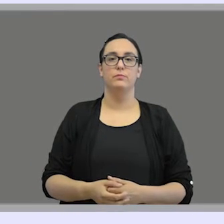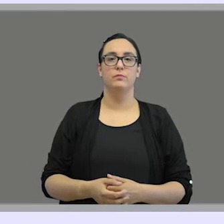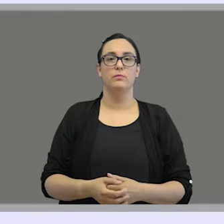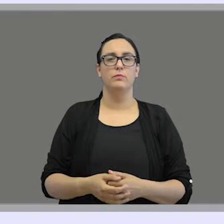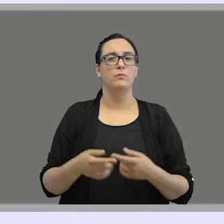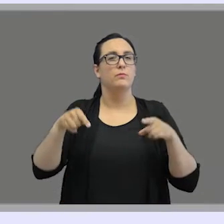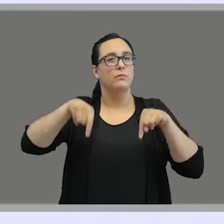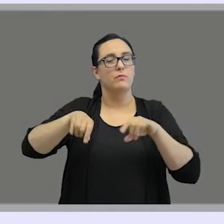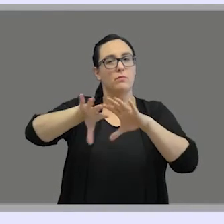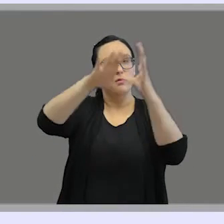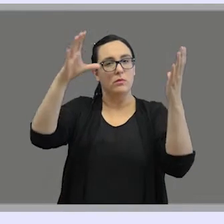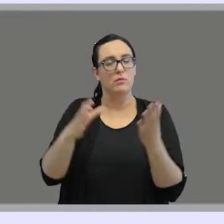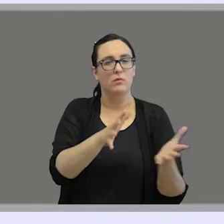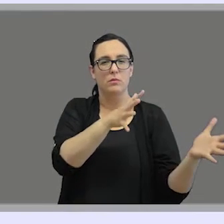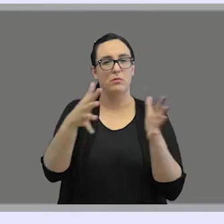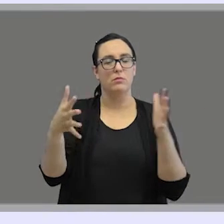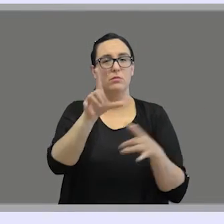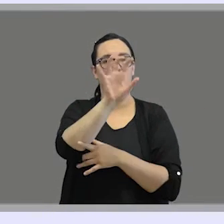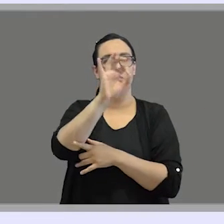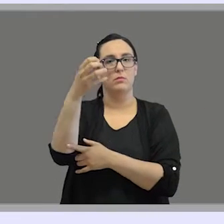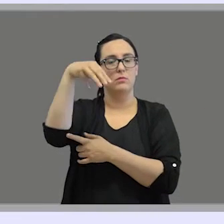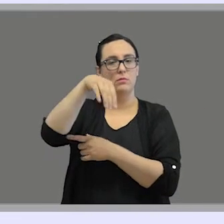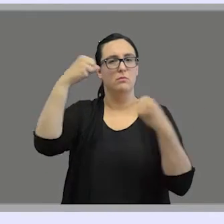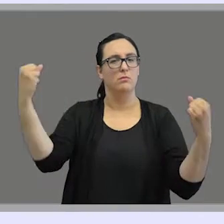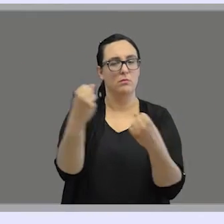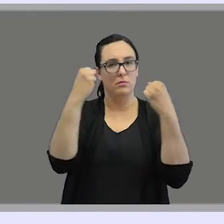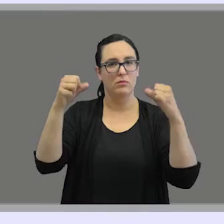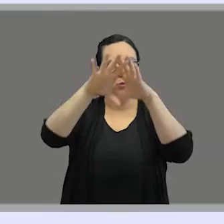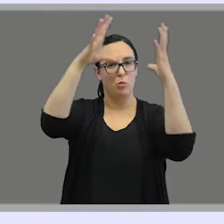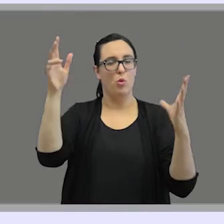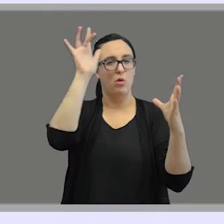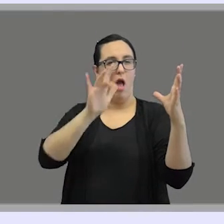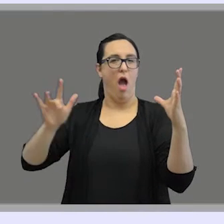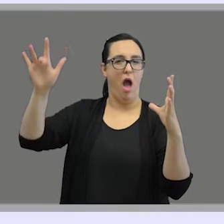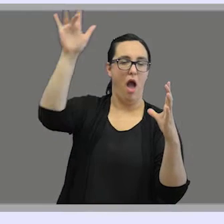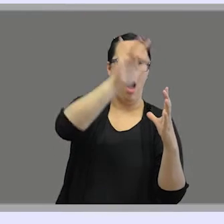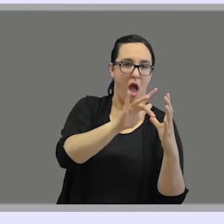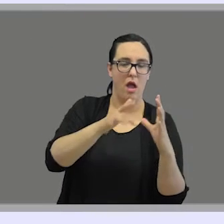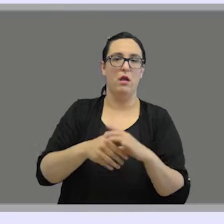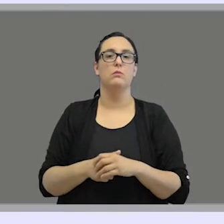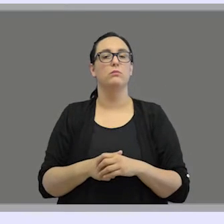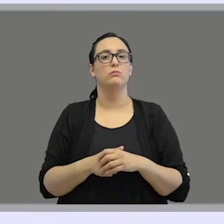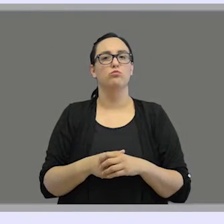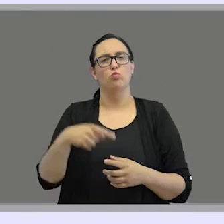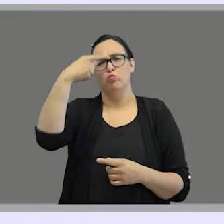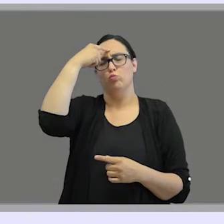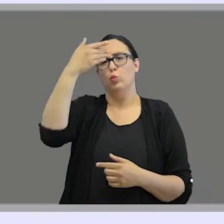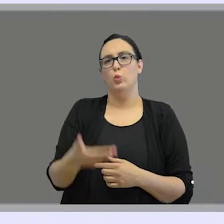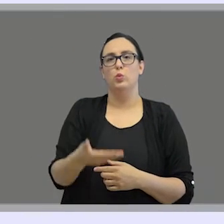There are about 70 M sign language users around the world. We have to bear in mind